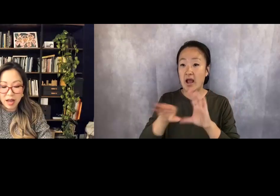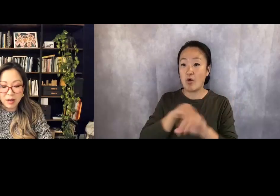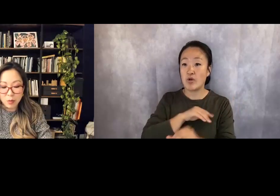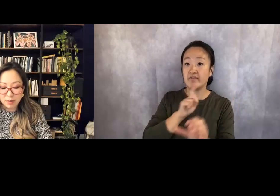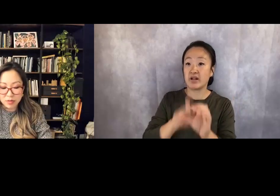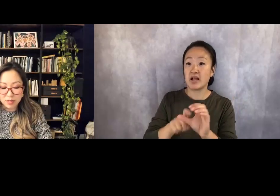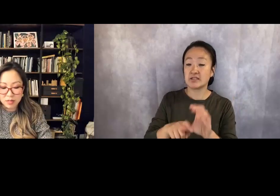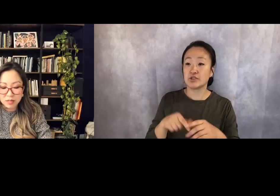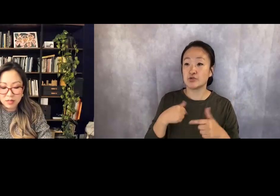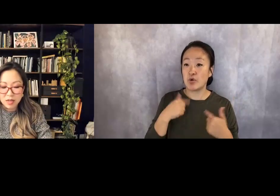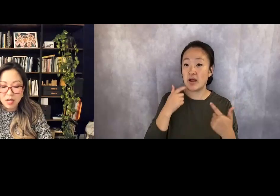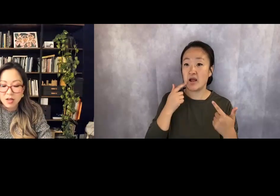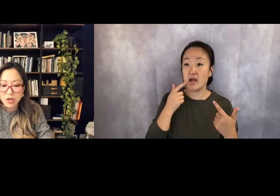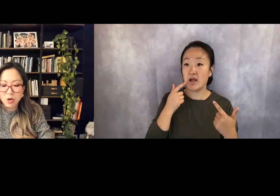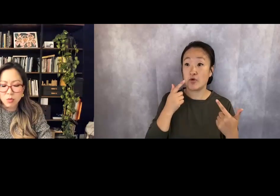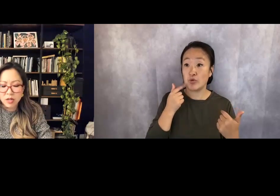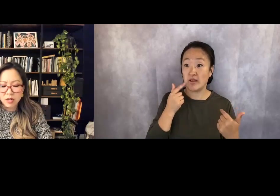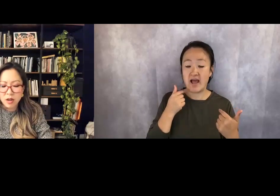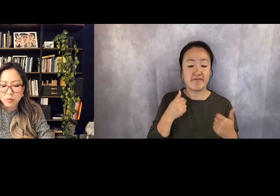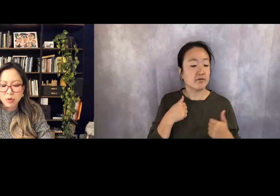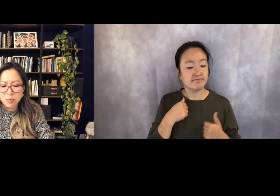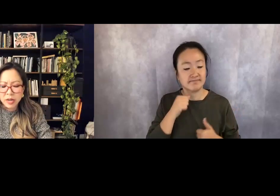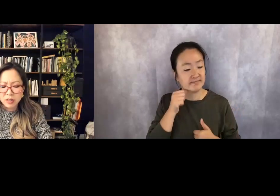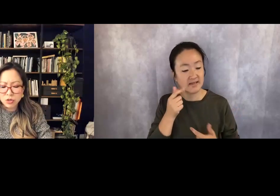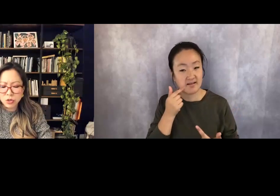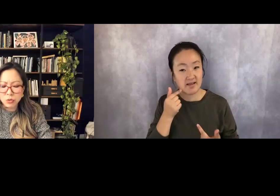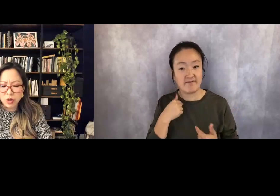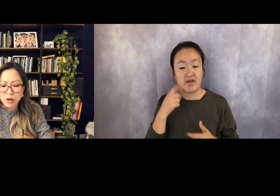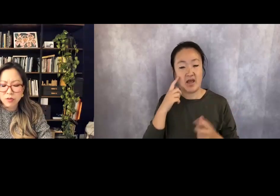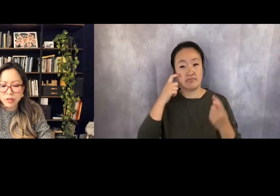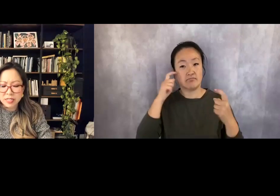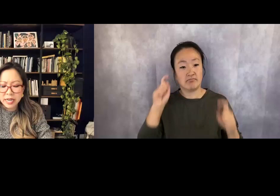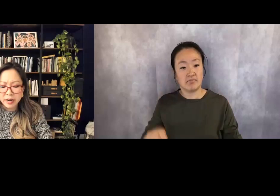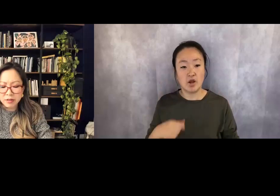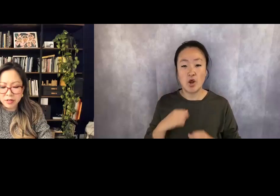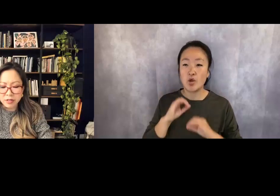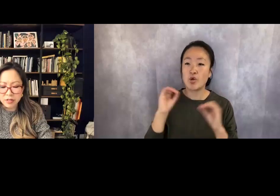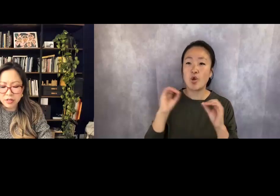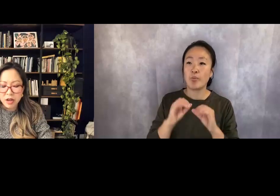I wept. No one prepares you for the terrors